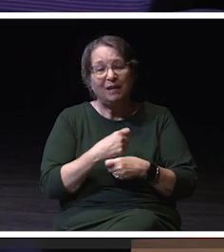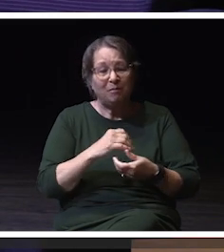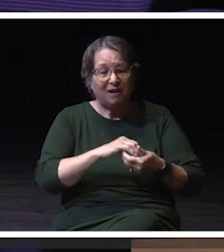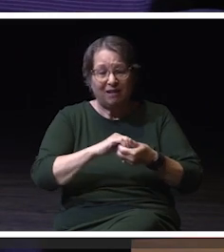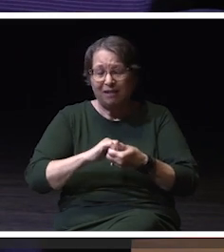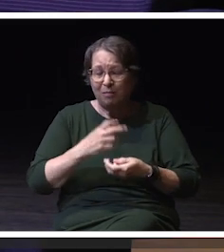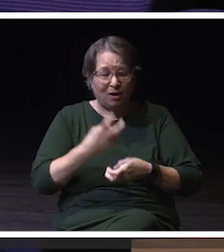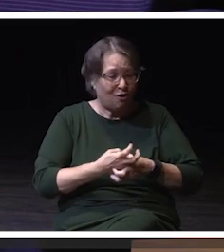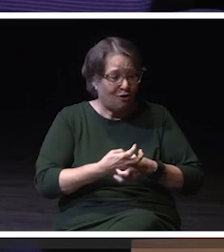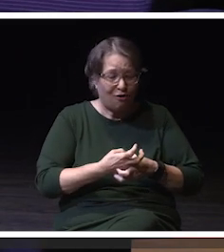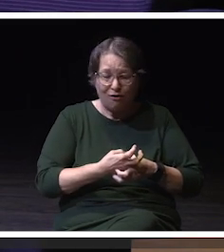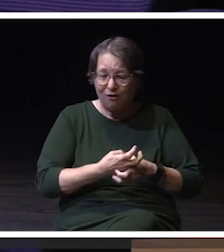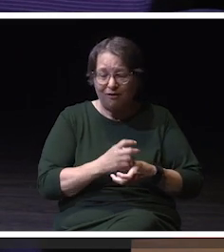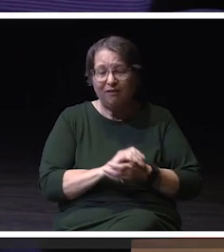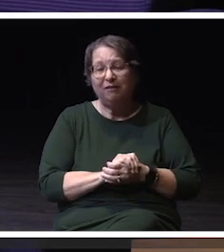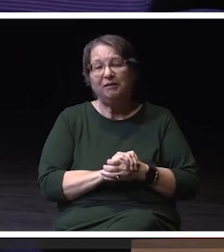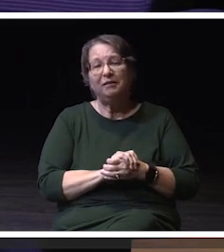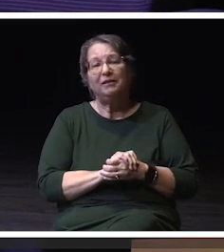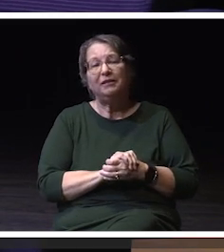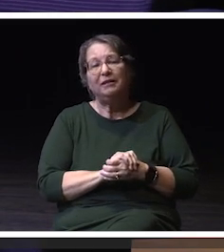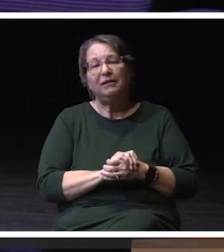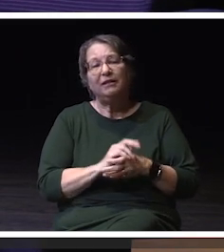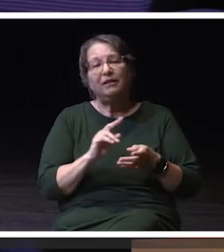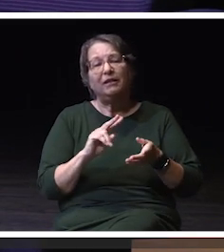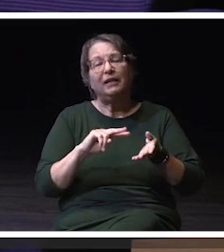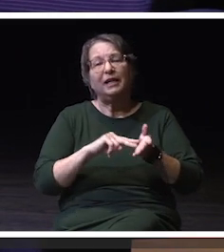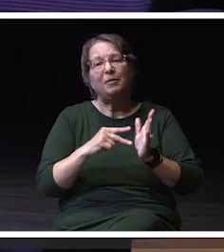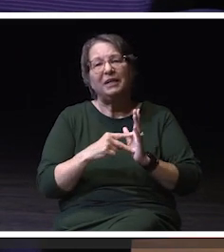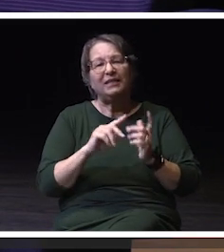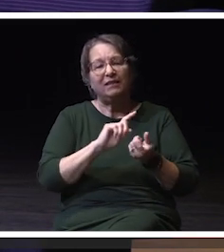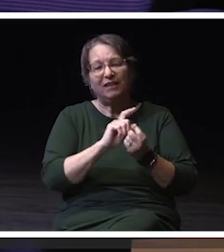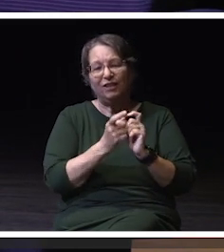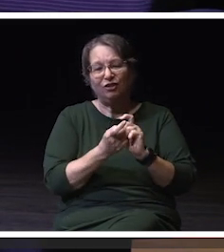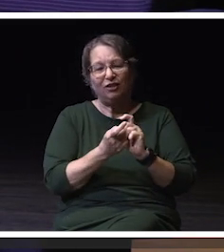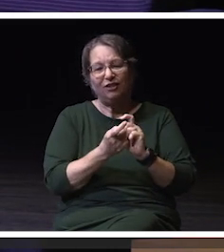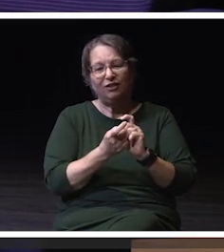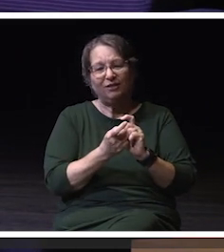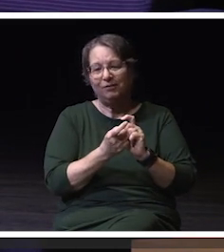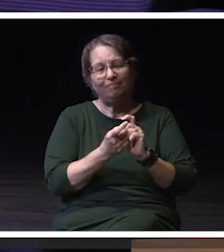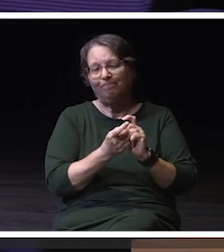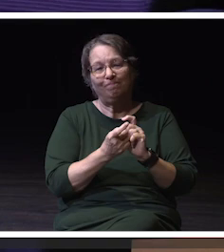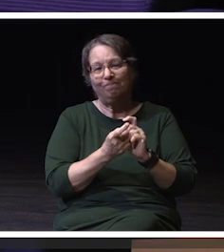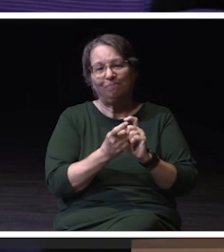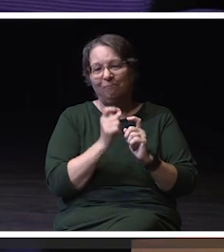And, it can also mean the institutional changes are inadvertently undermining their success.